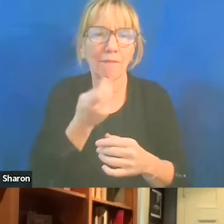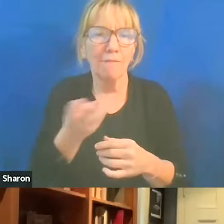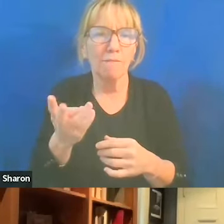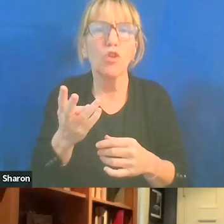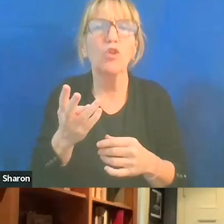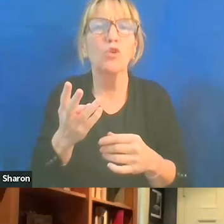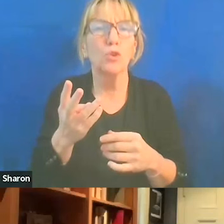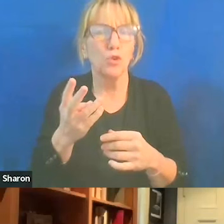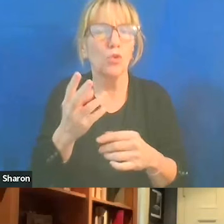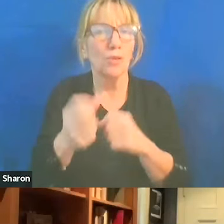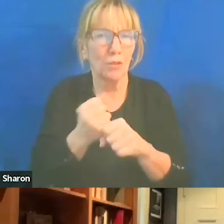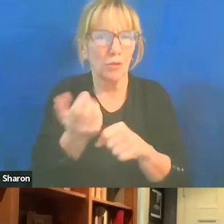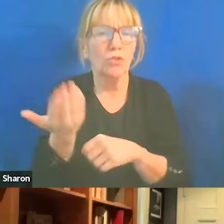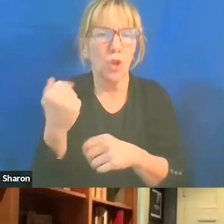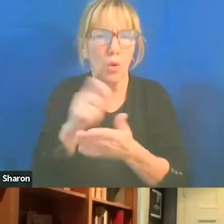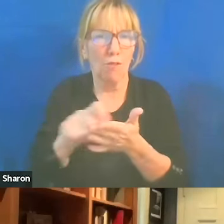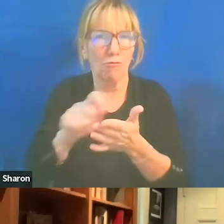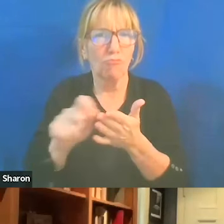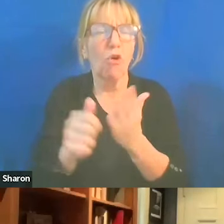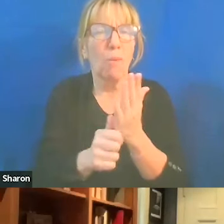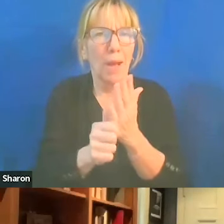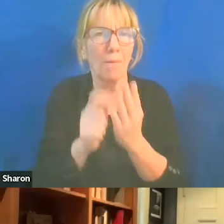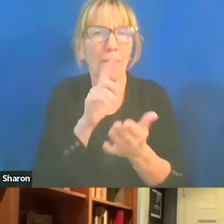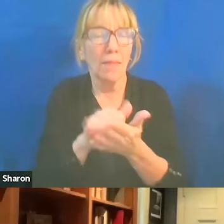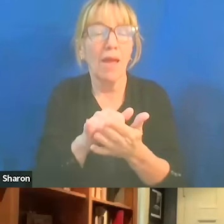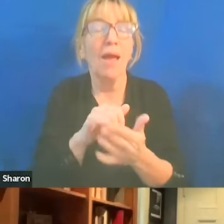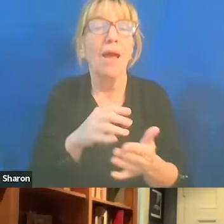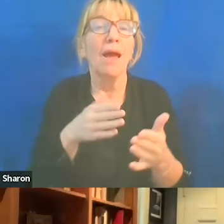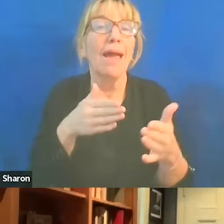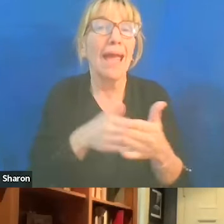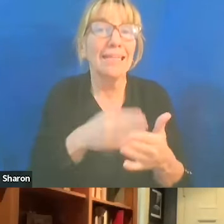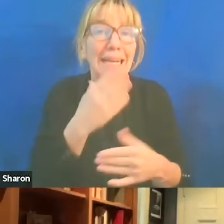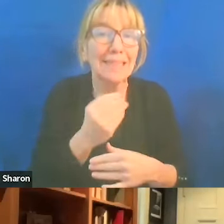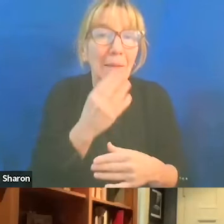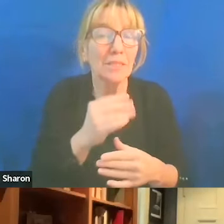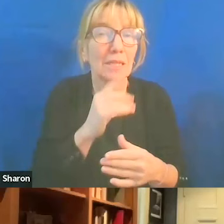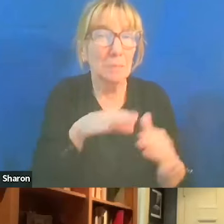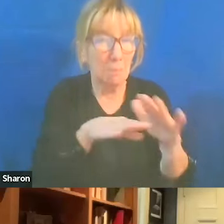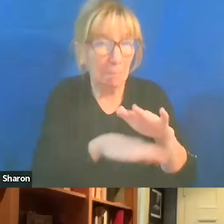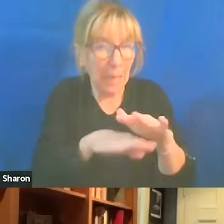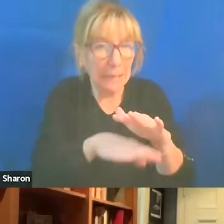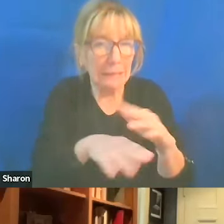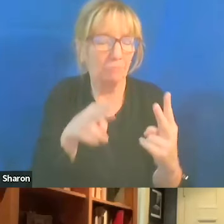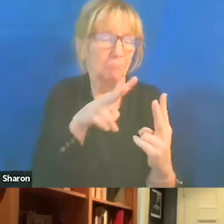That basically, anti-Semitism at its core is two things, right?